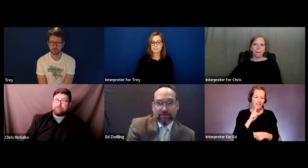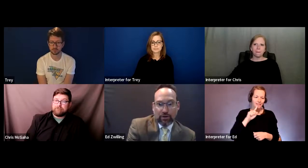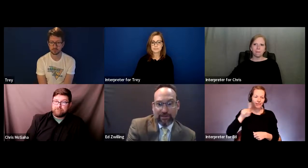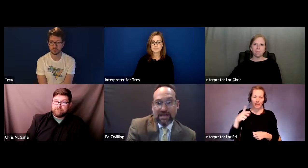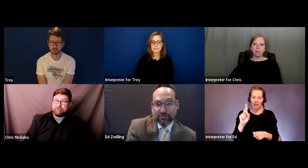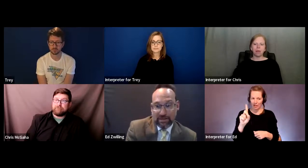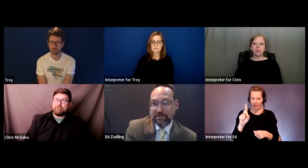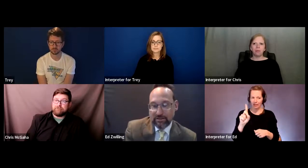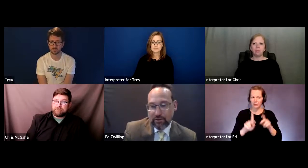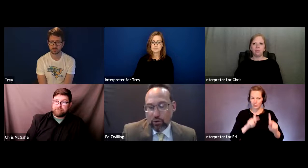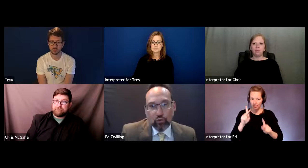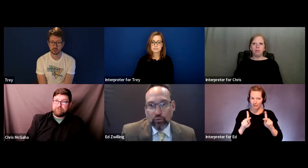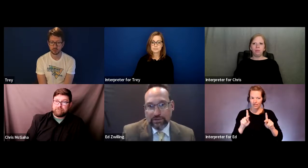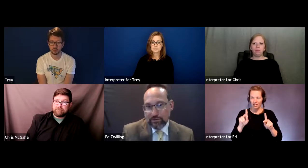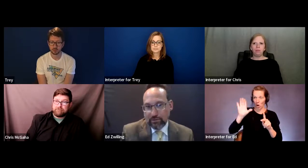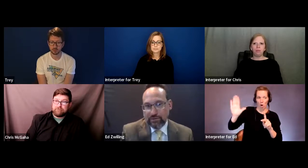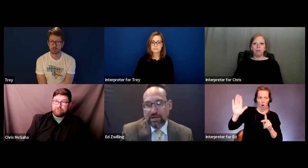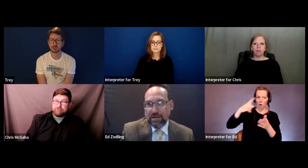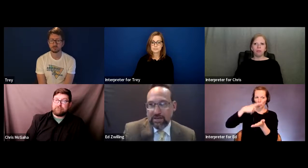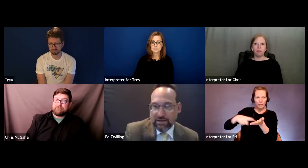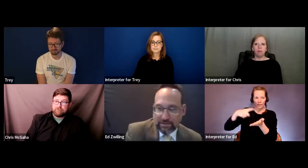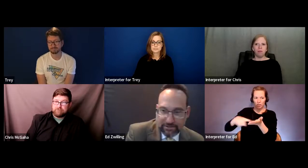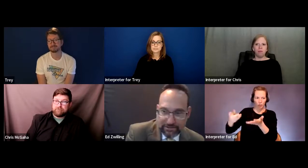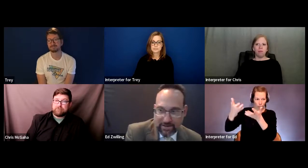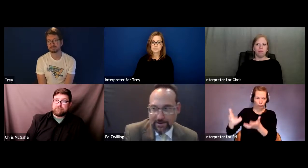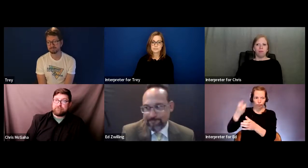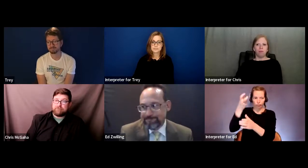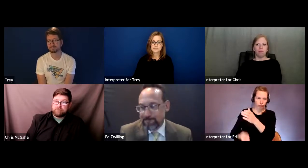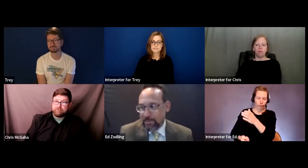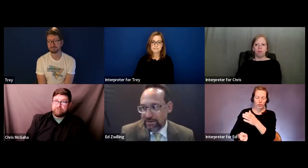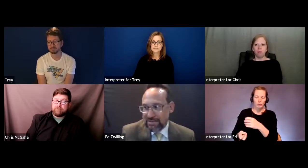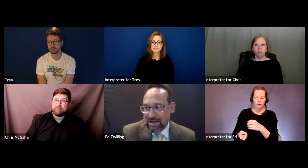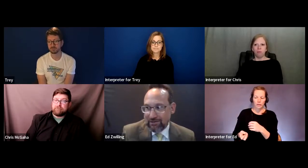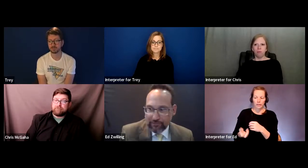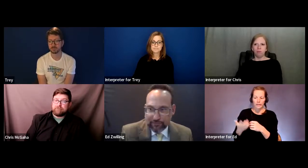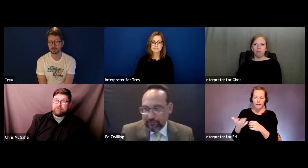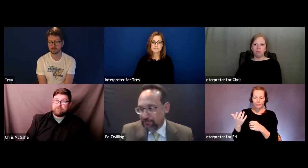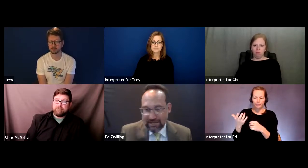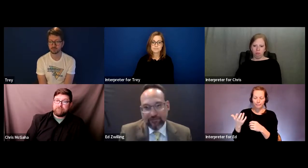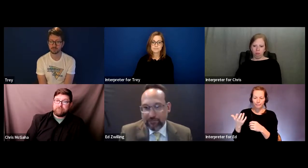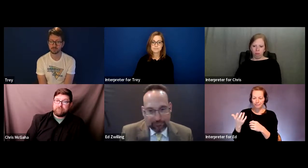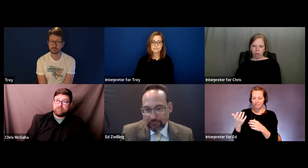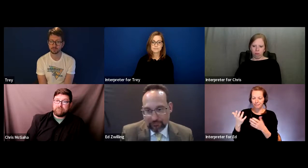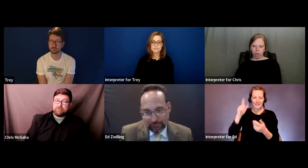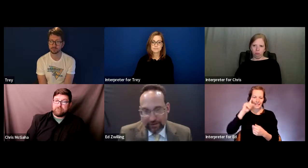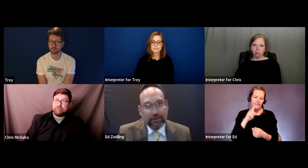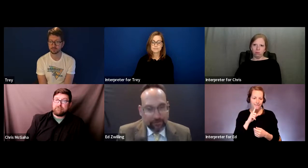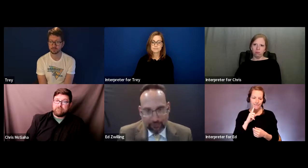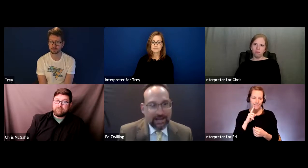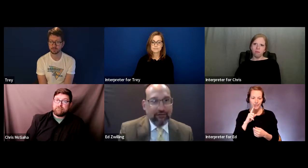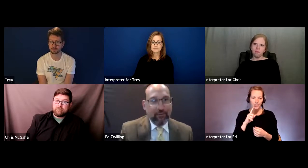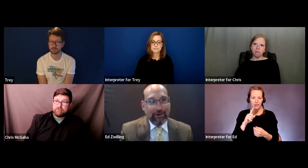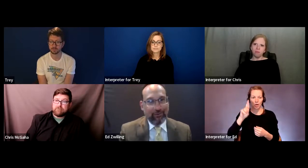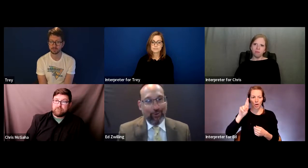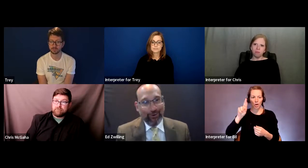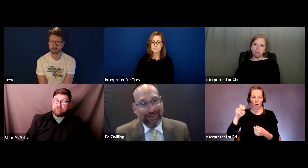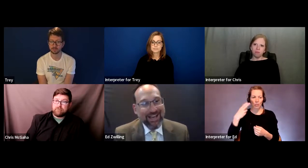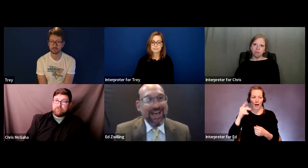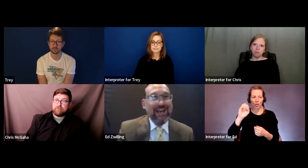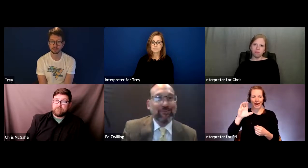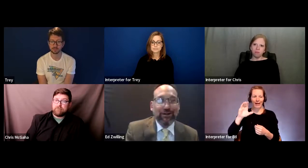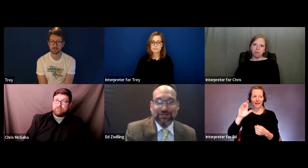That's basically her whole research is kind of Deaf rhetoric, for lack of a better word.